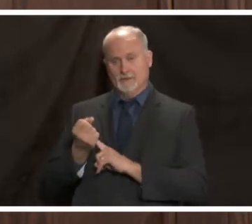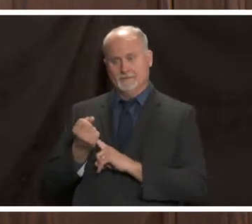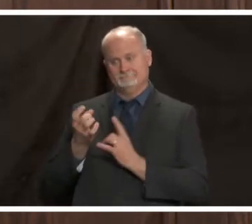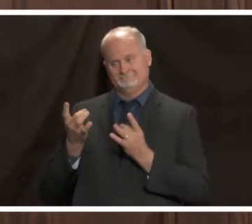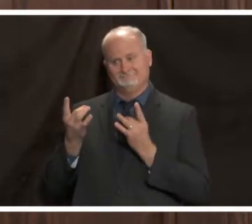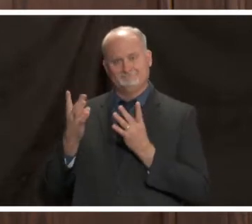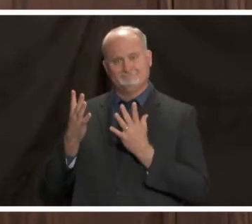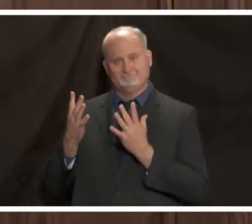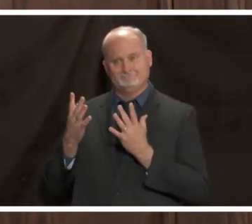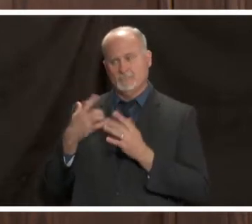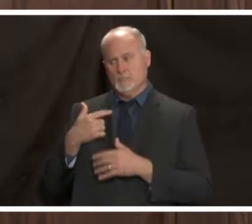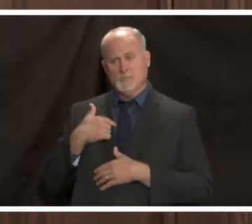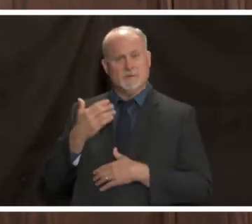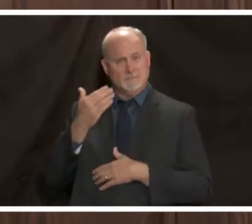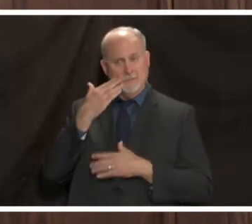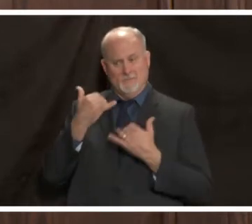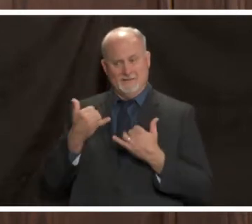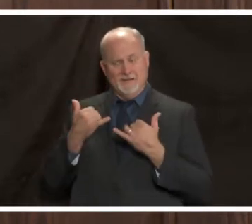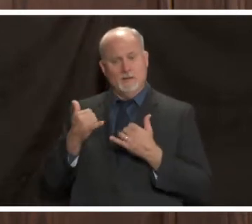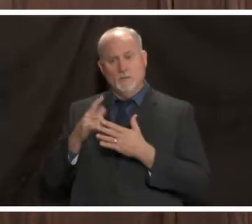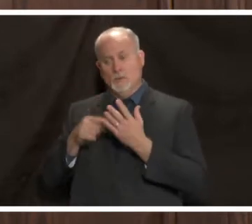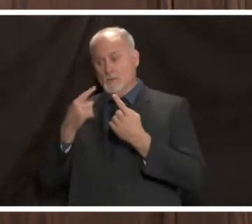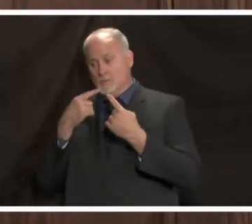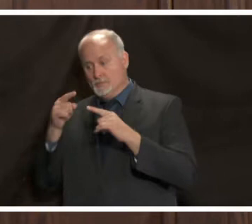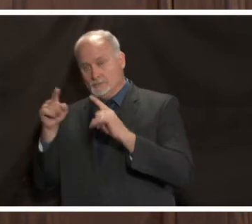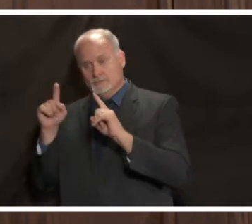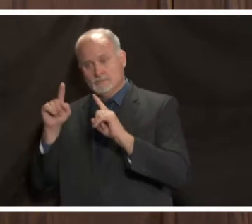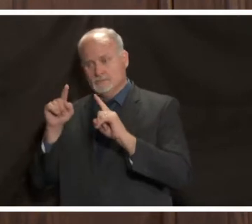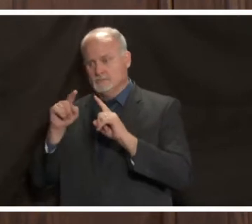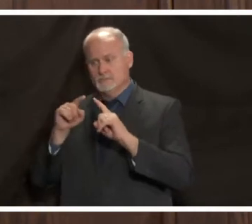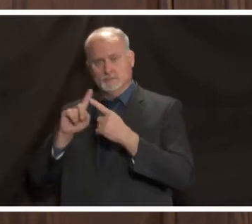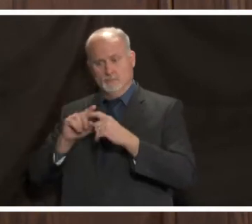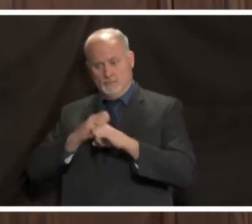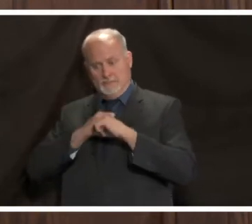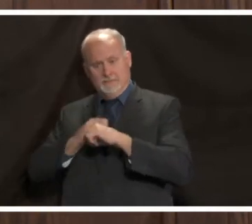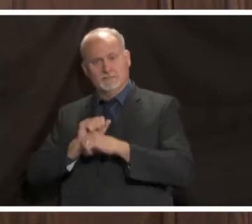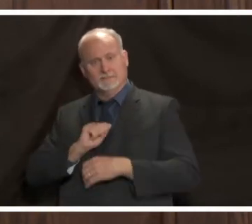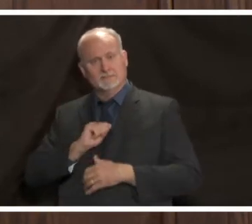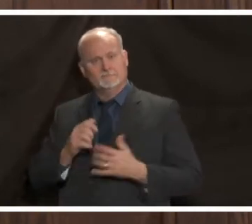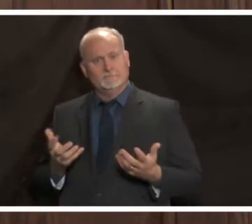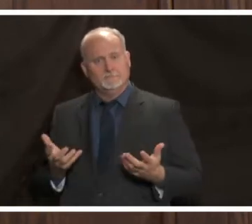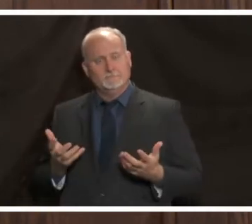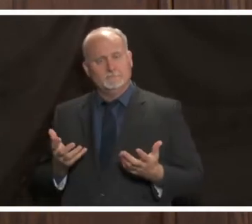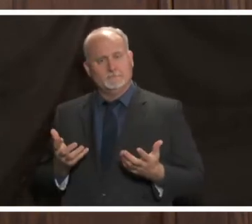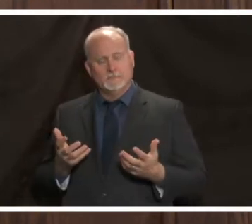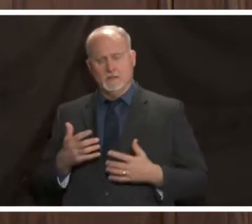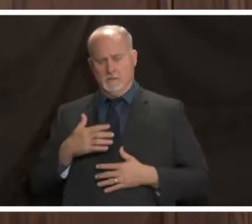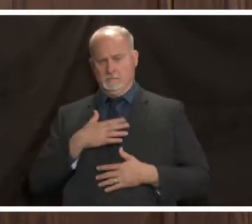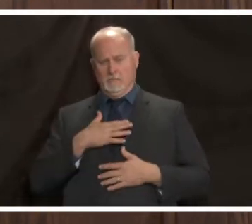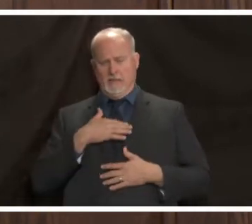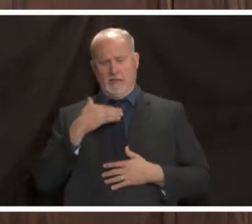and we know what works in terms of protecting ourselves and in my mind since we're on this